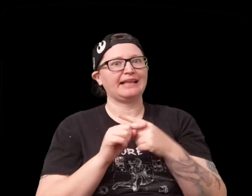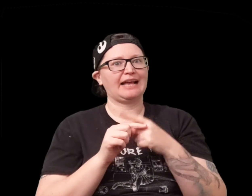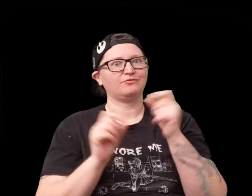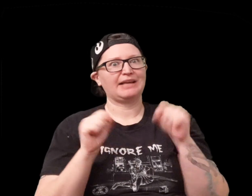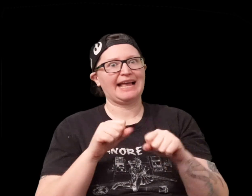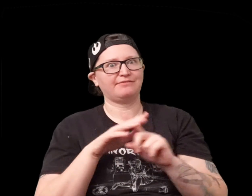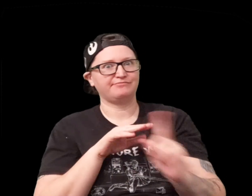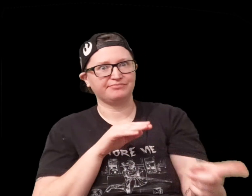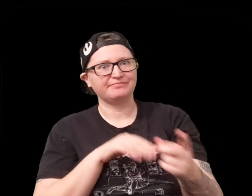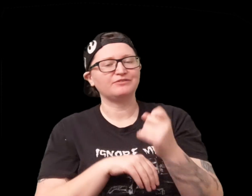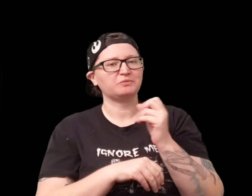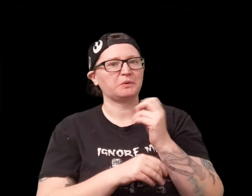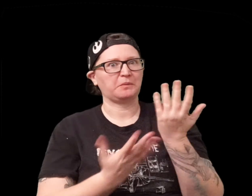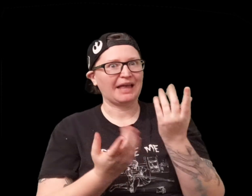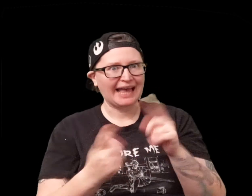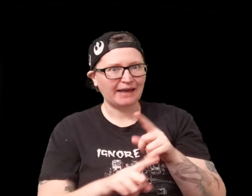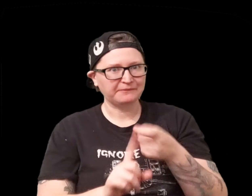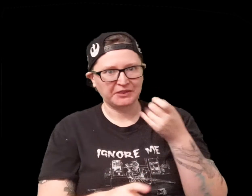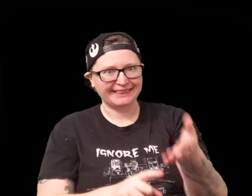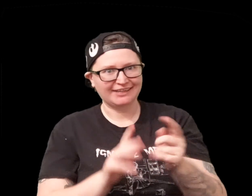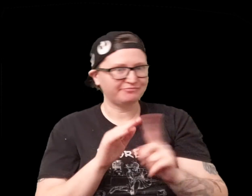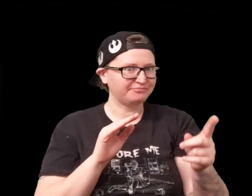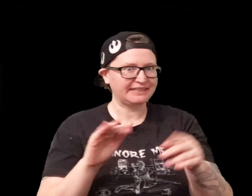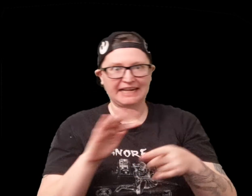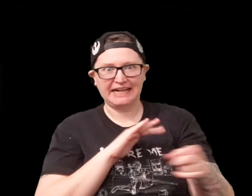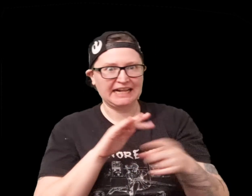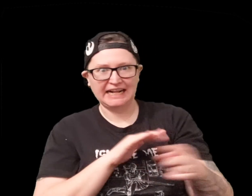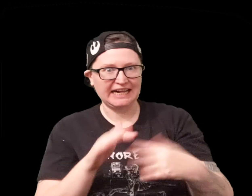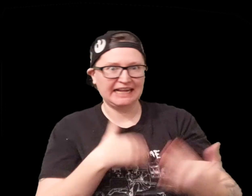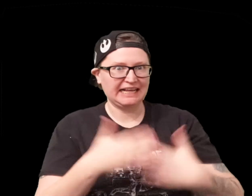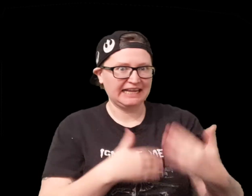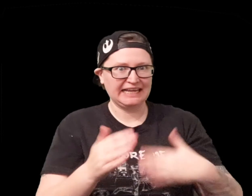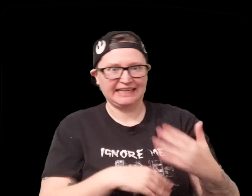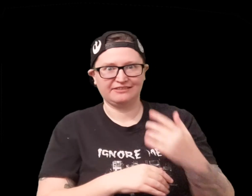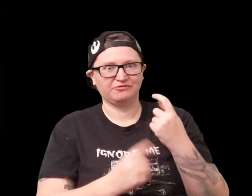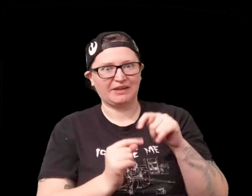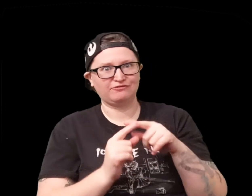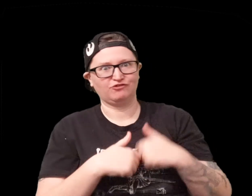as you were in jail and you escape and then you see what happens after you escape you know what do